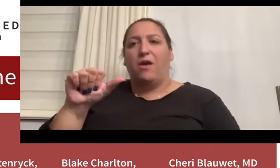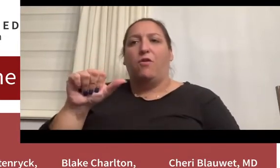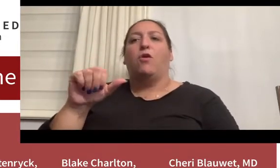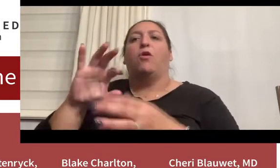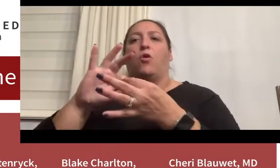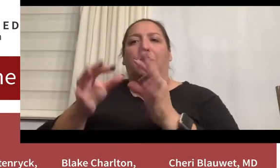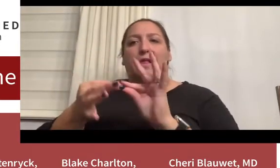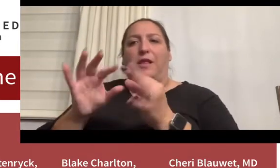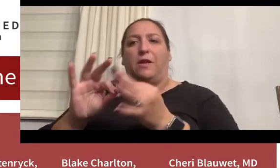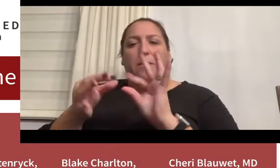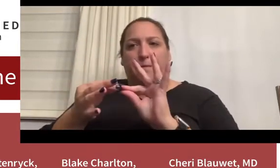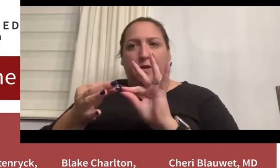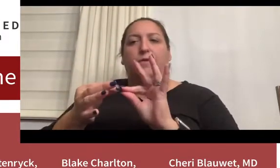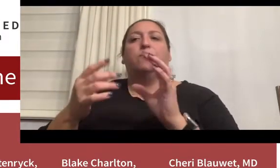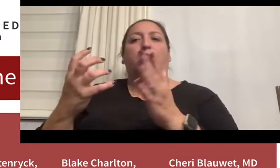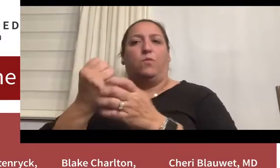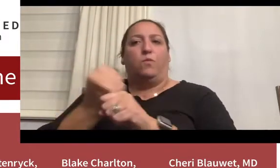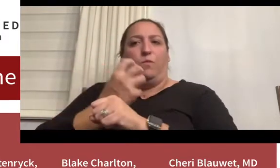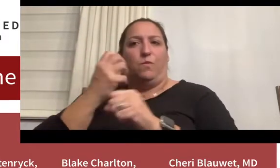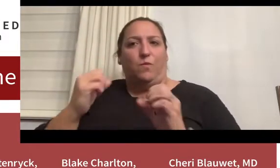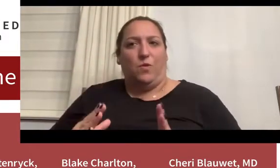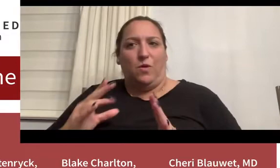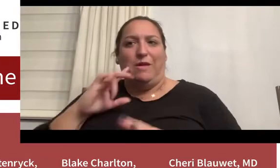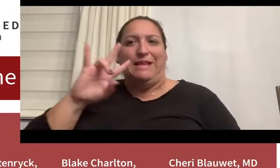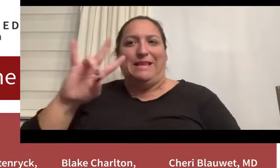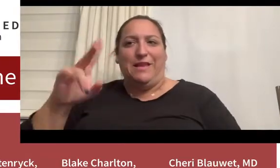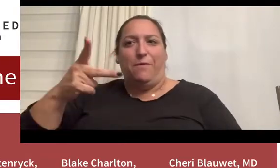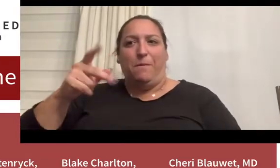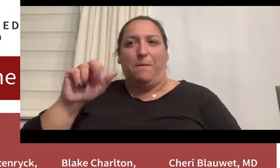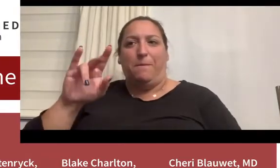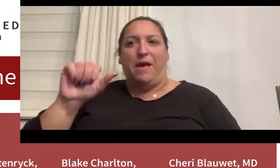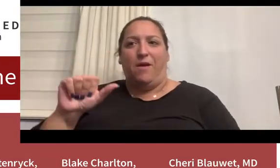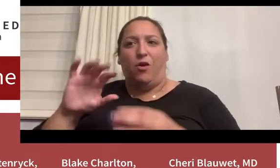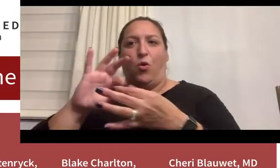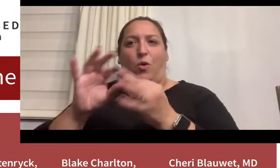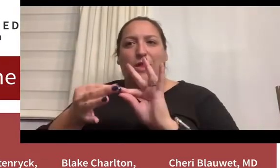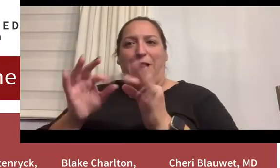bringing home a total of seven Paralympic medals.